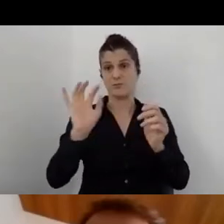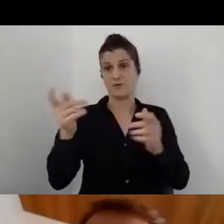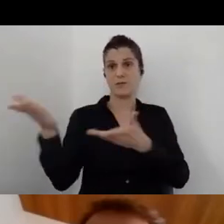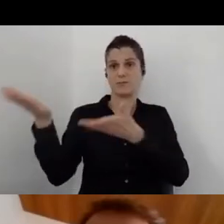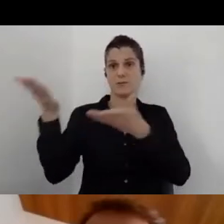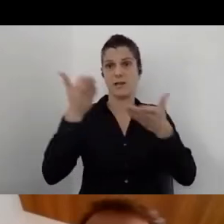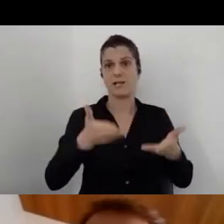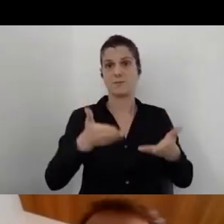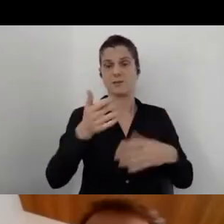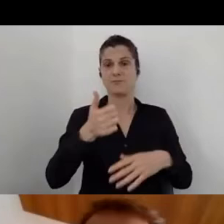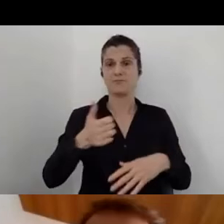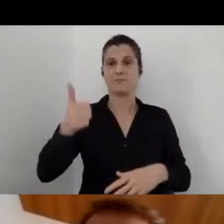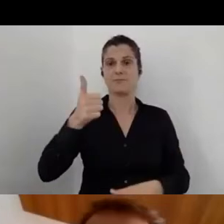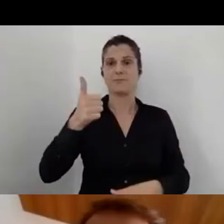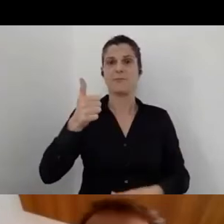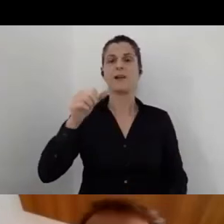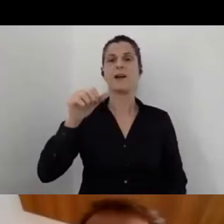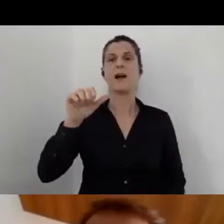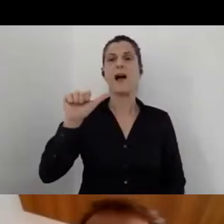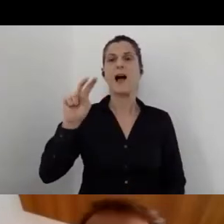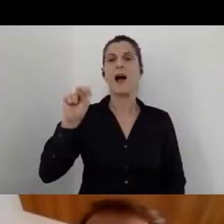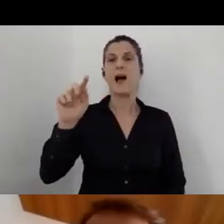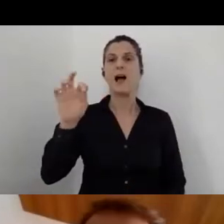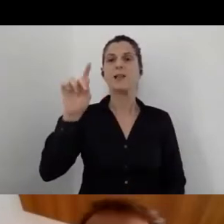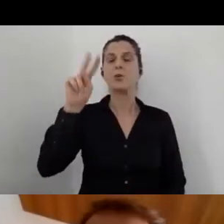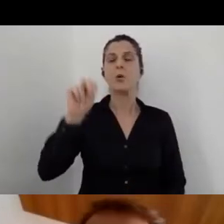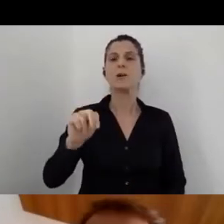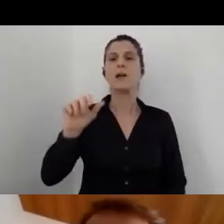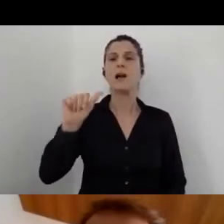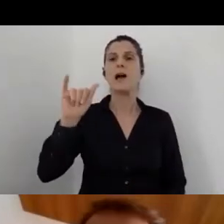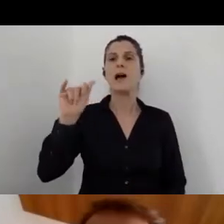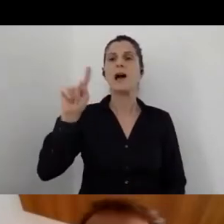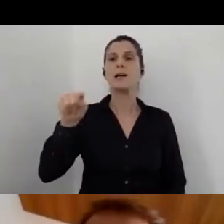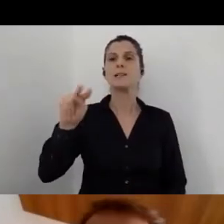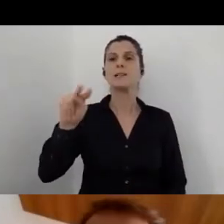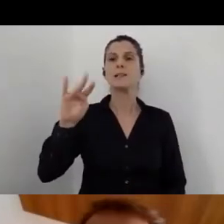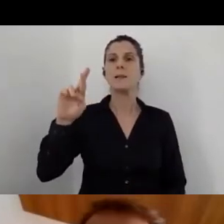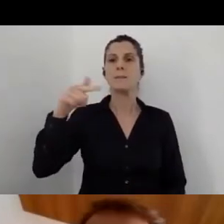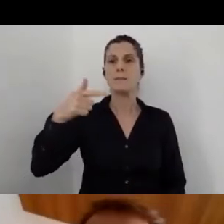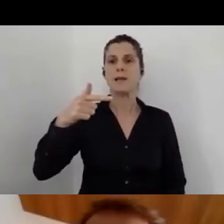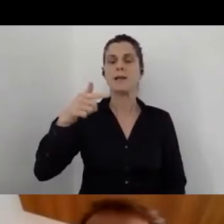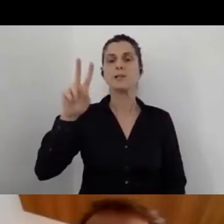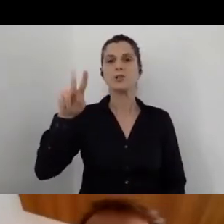Anthon Ayzenberg, which has a very big brain and a very big heart.